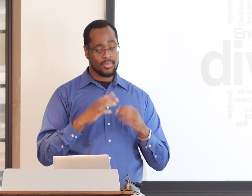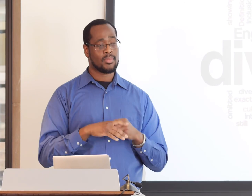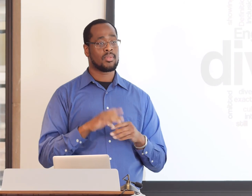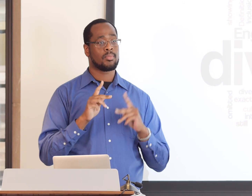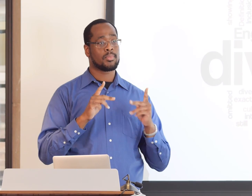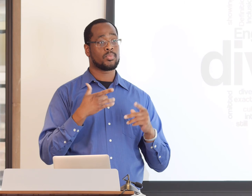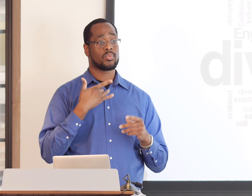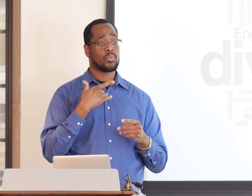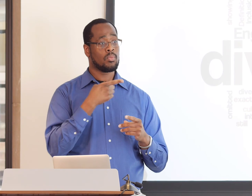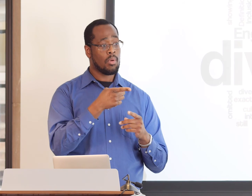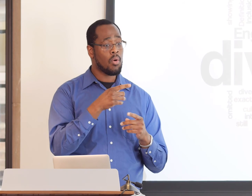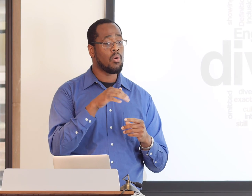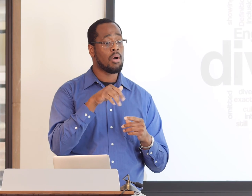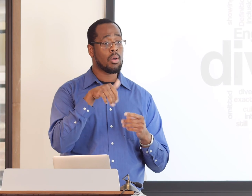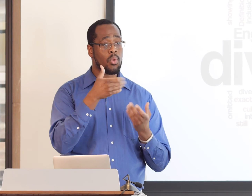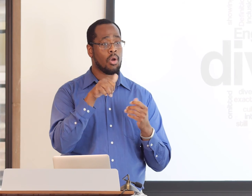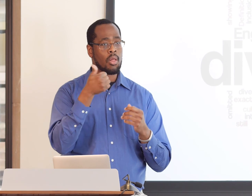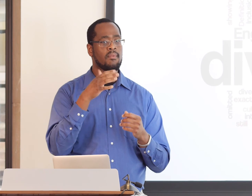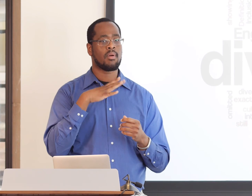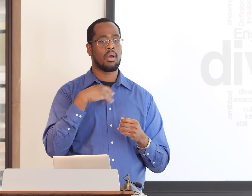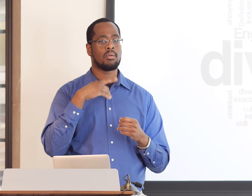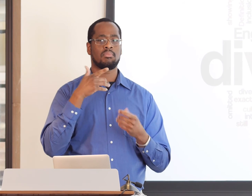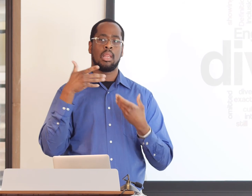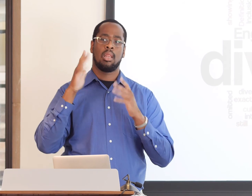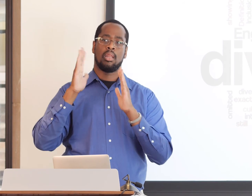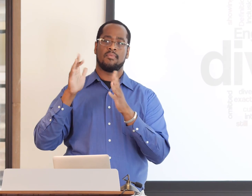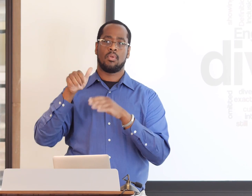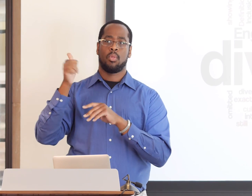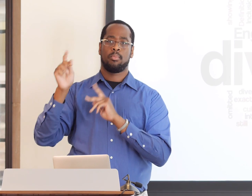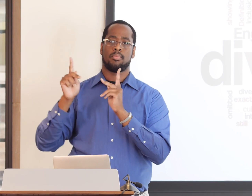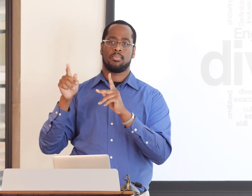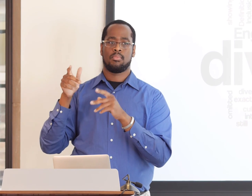I've also have noticed that in the field of research